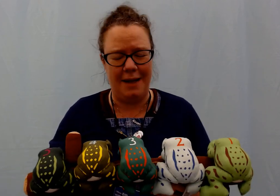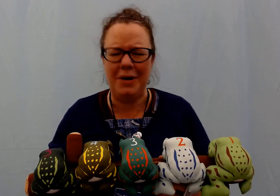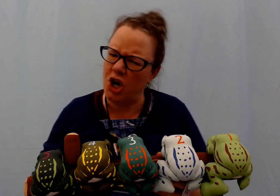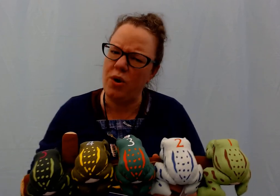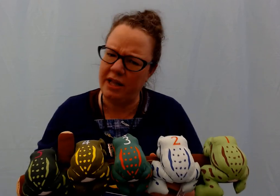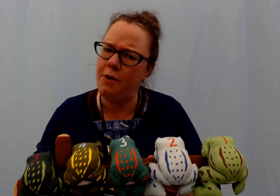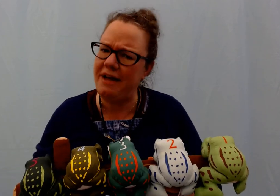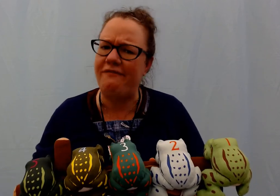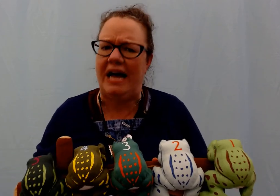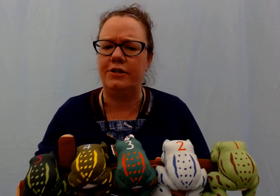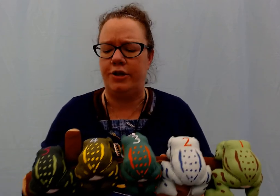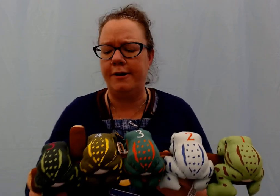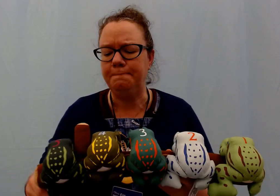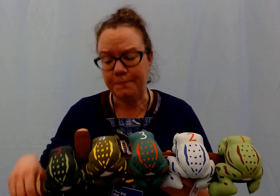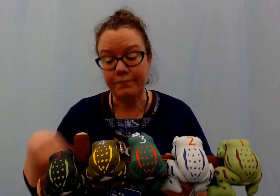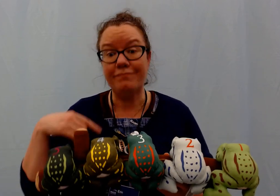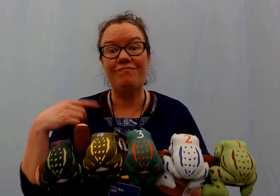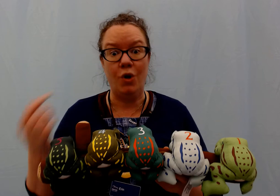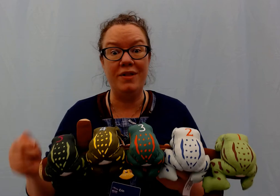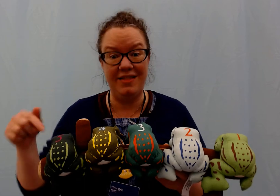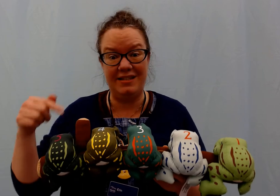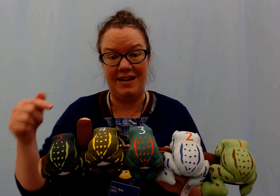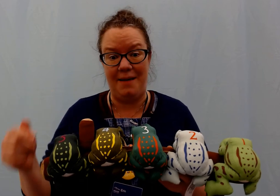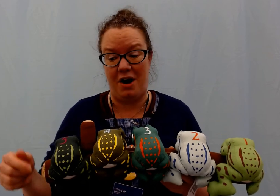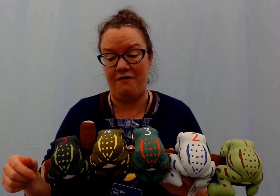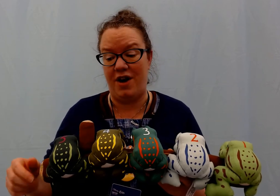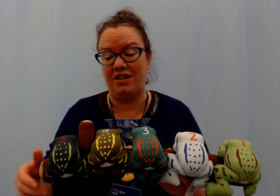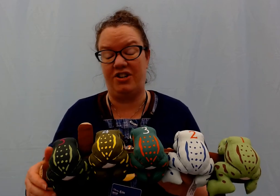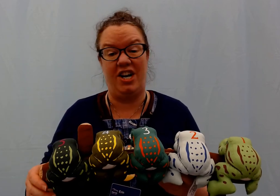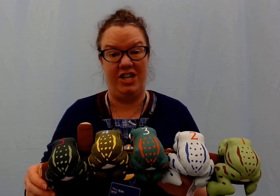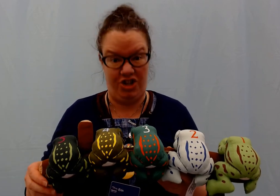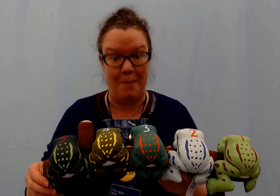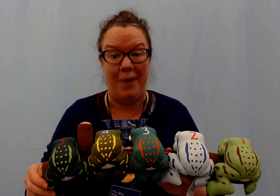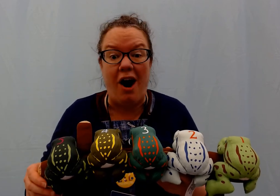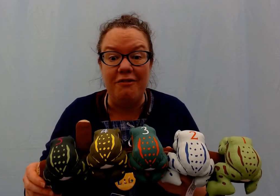i'm gonna go a little bit faster only this time our frogs are gonna jump off.